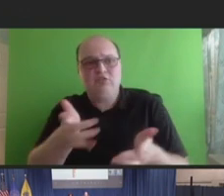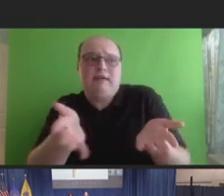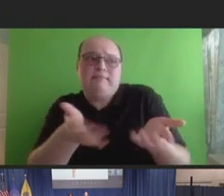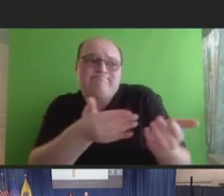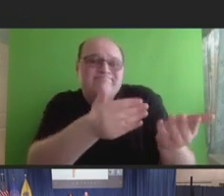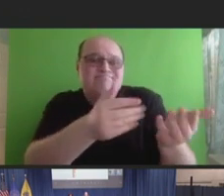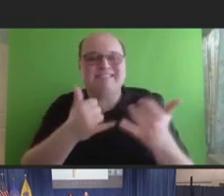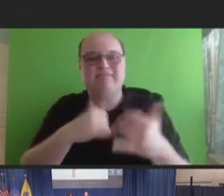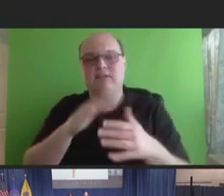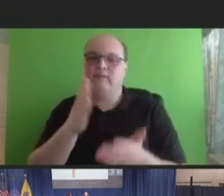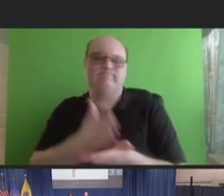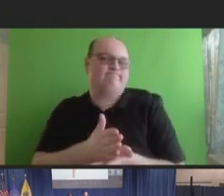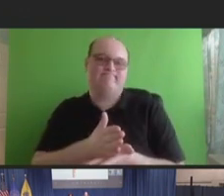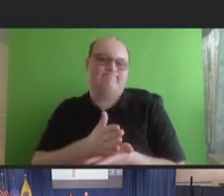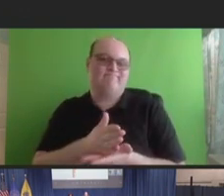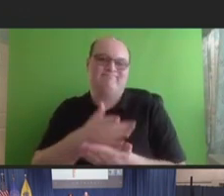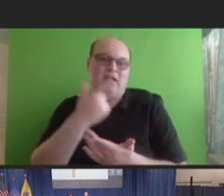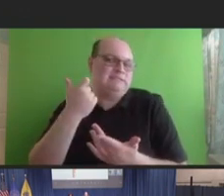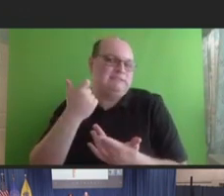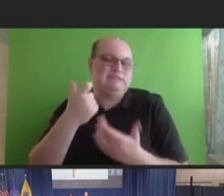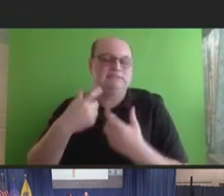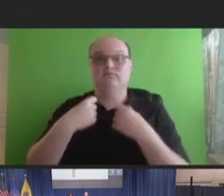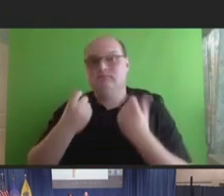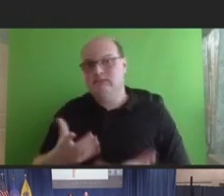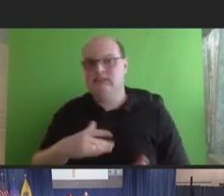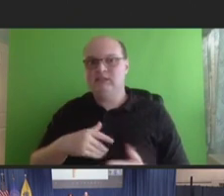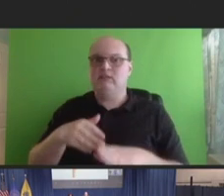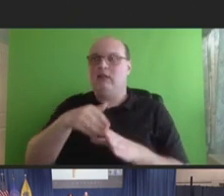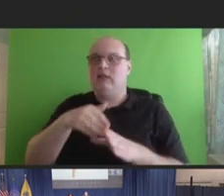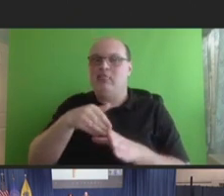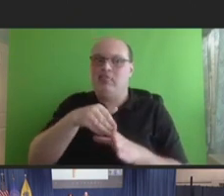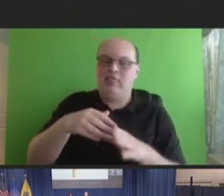has kind of set in. Also, I think, you know, folks -- when you